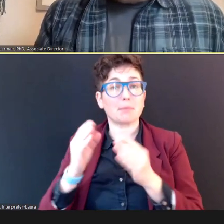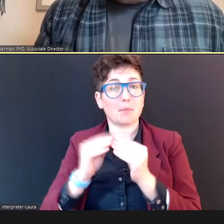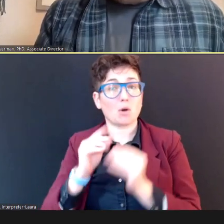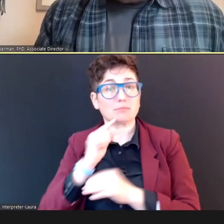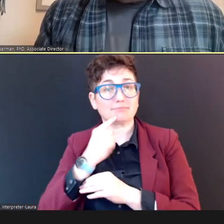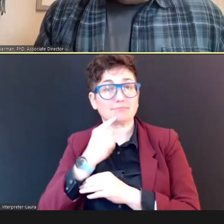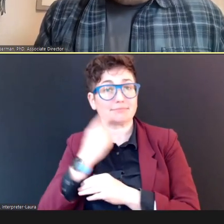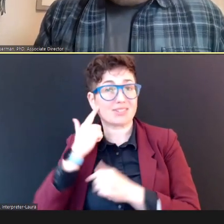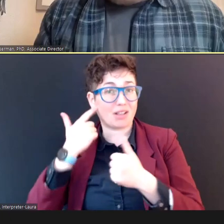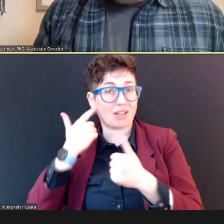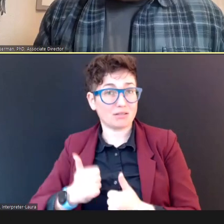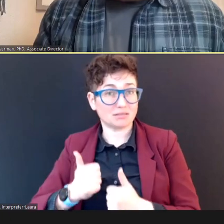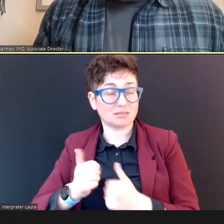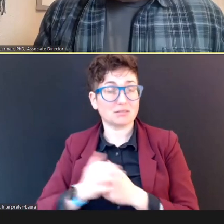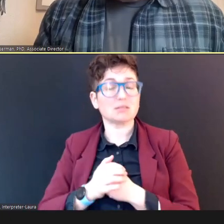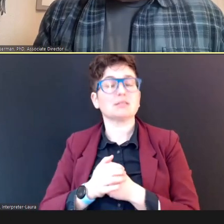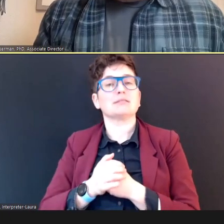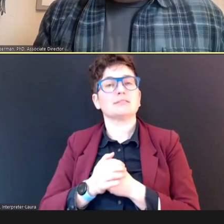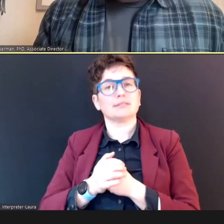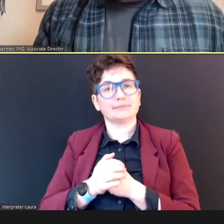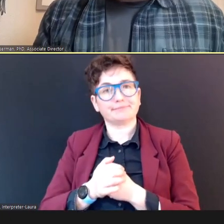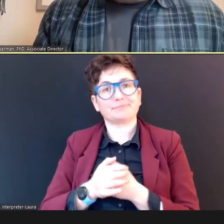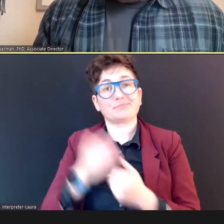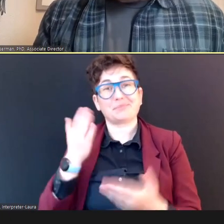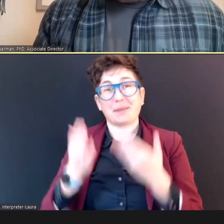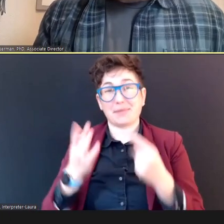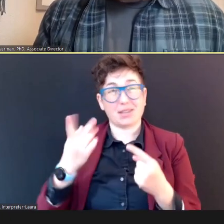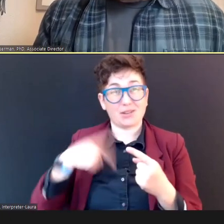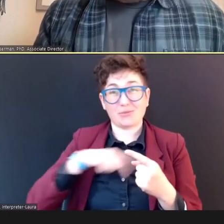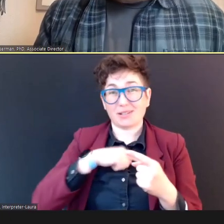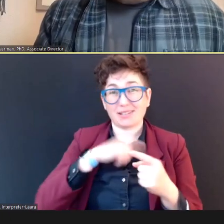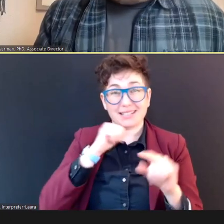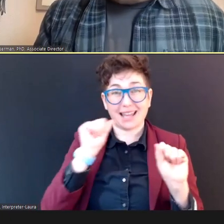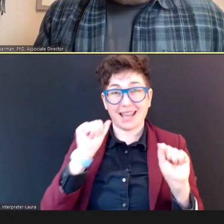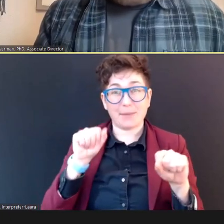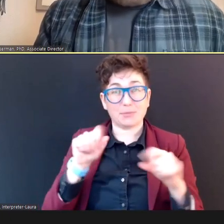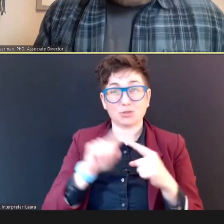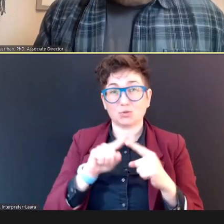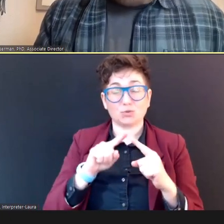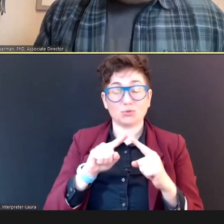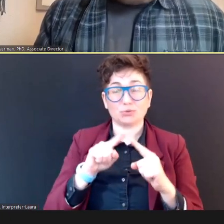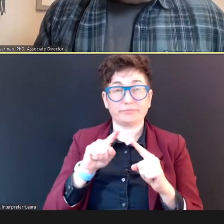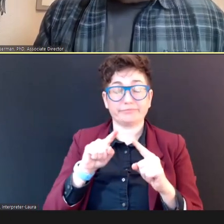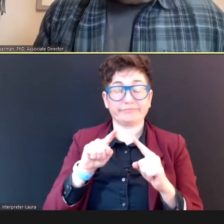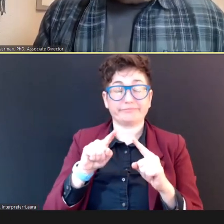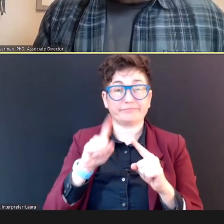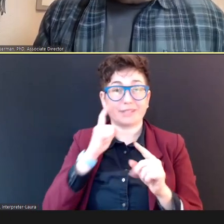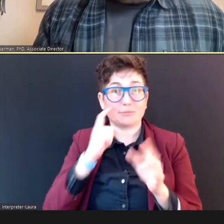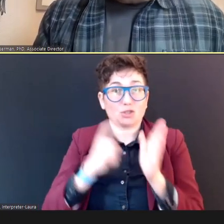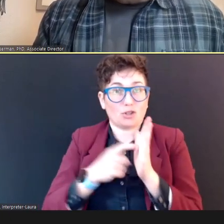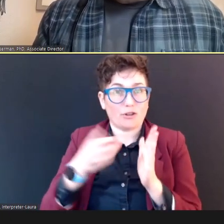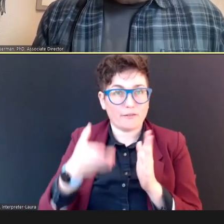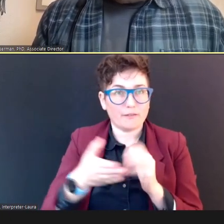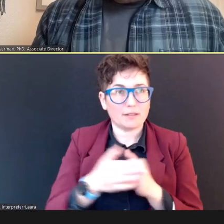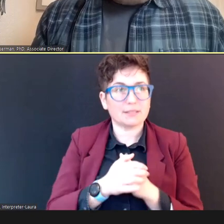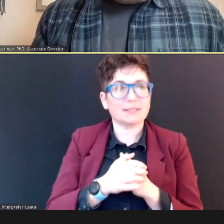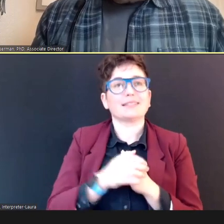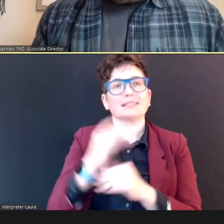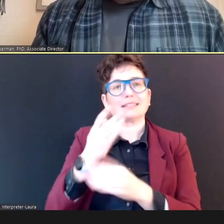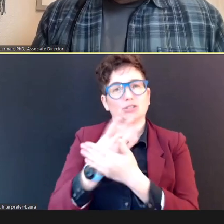we might not be able to observe it and so these screenings, are the way to get to that. (Next slide), .